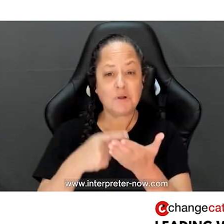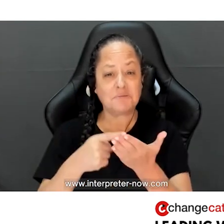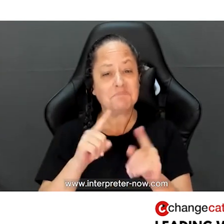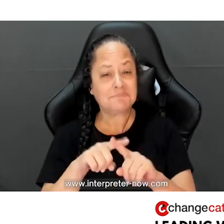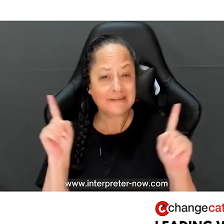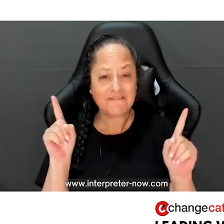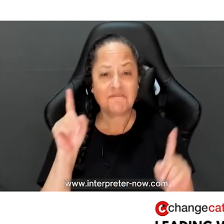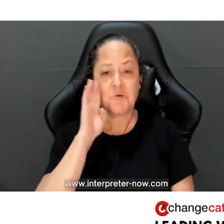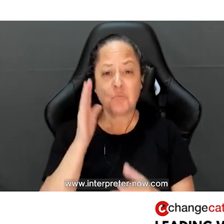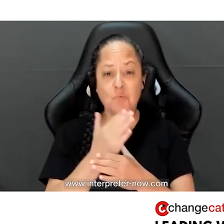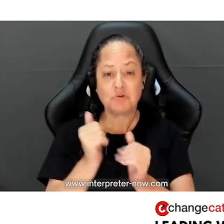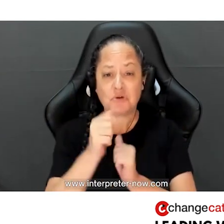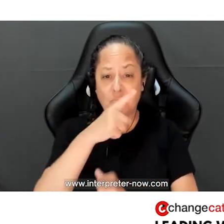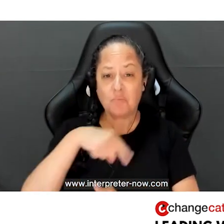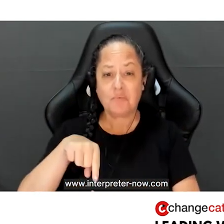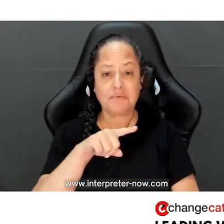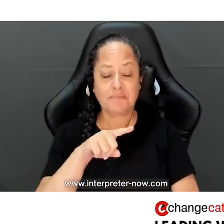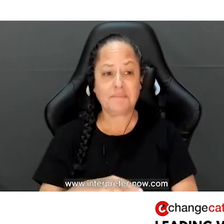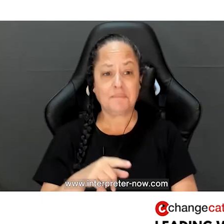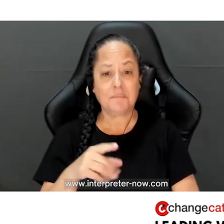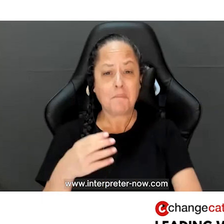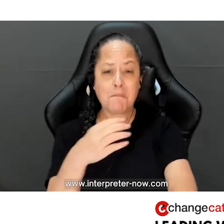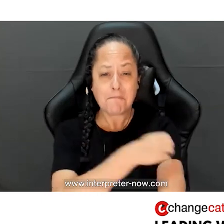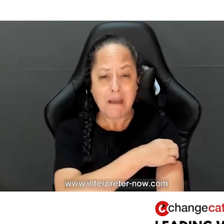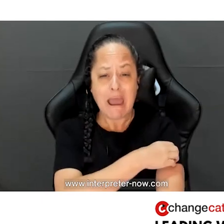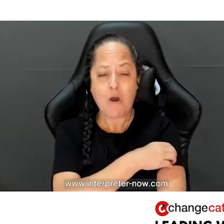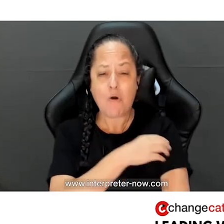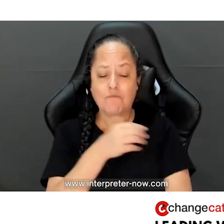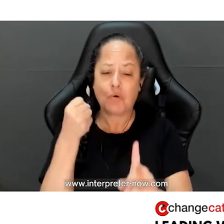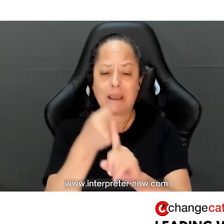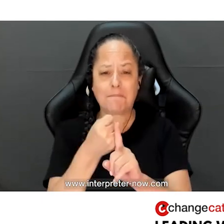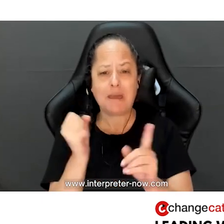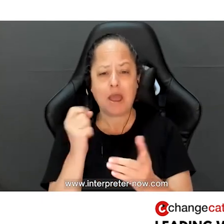bit different. We're going to share with you some powerful and impactful talks from our